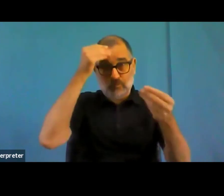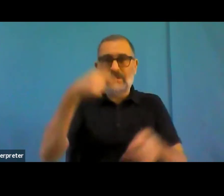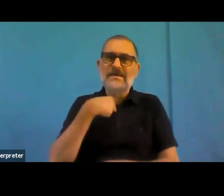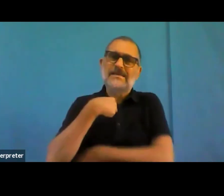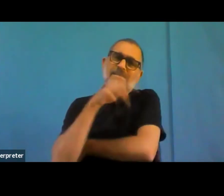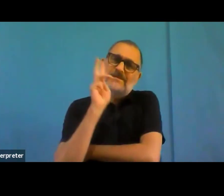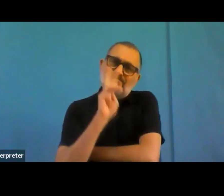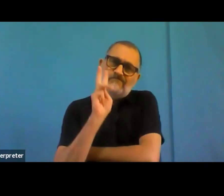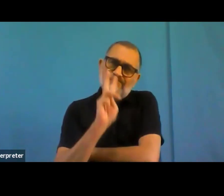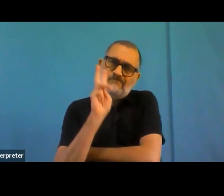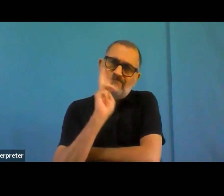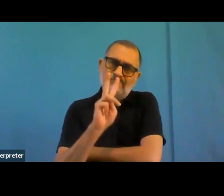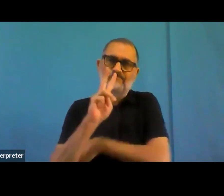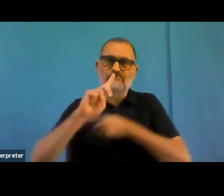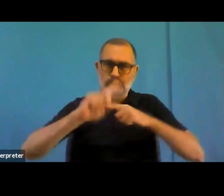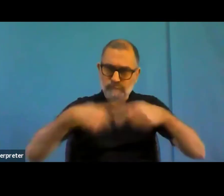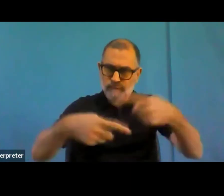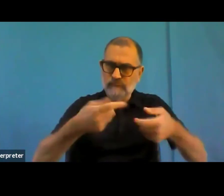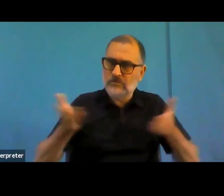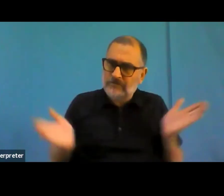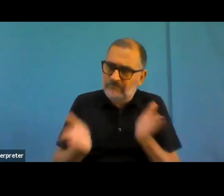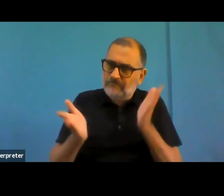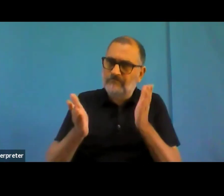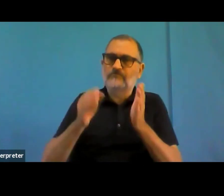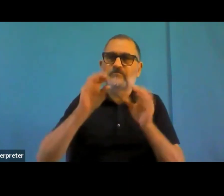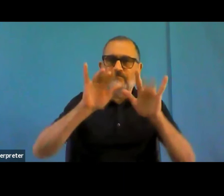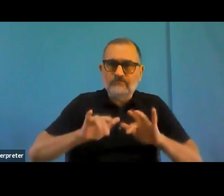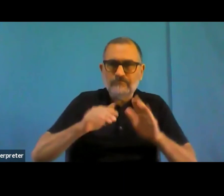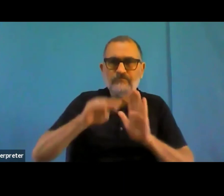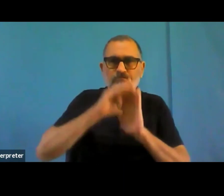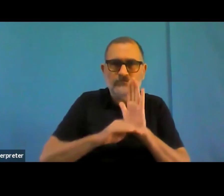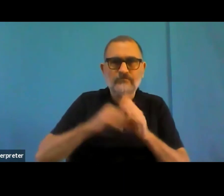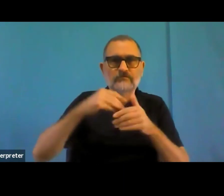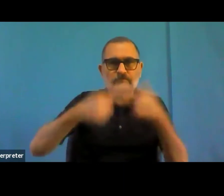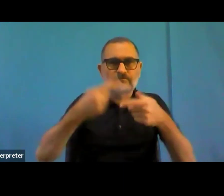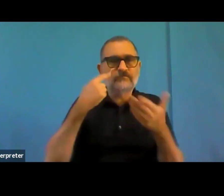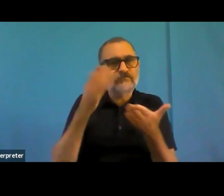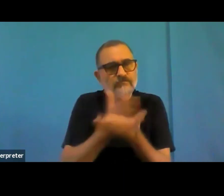needs to be clarified, or if the monitoring, monitoring agencies need more support, or